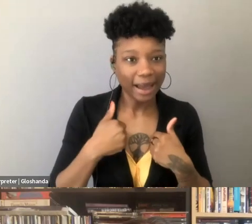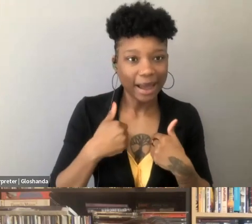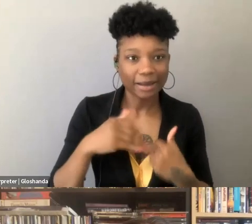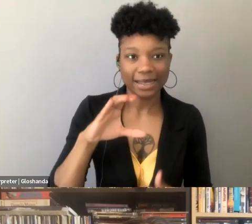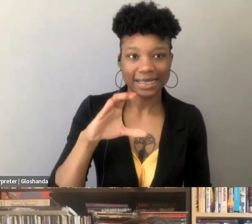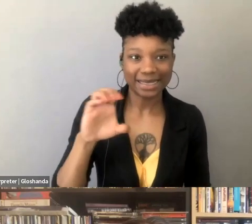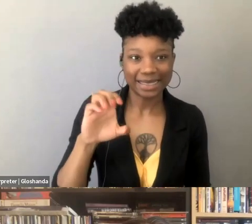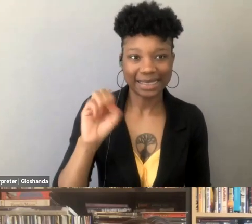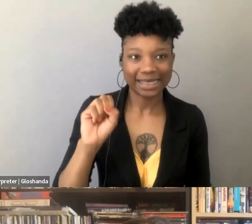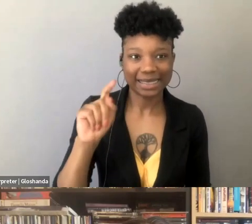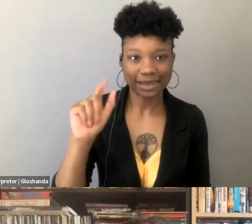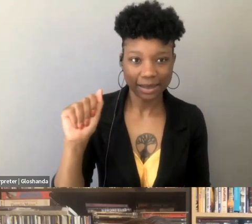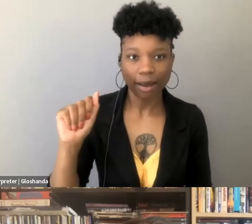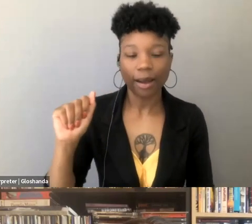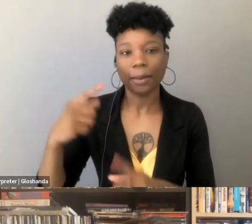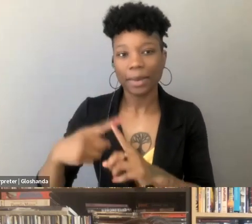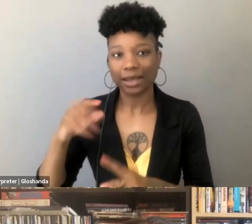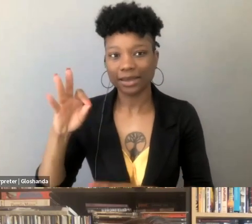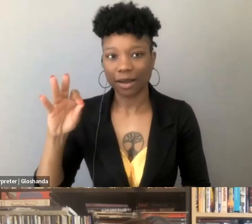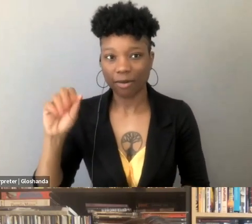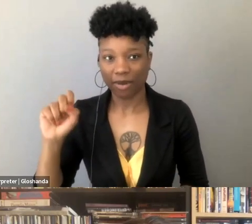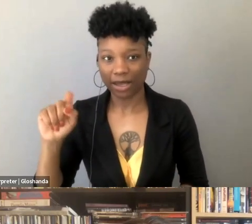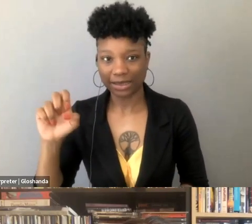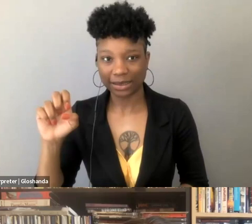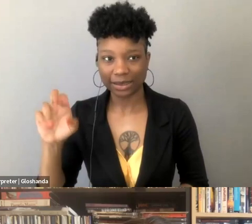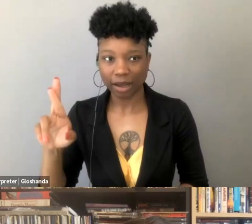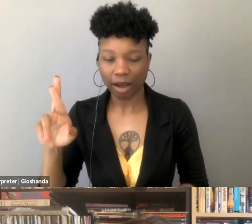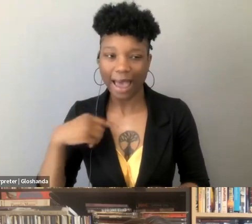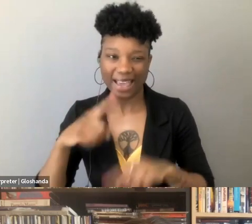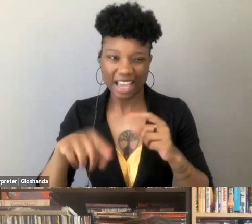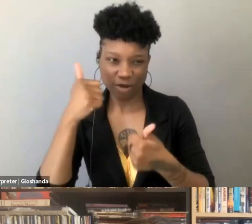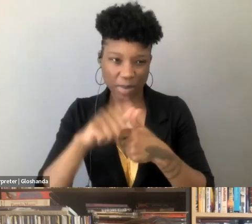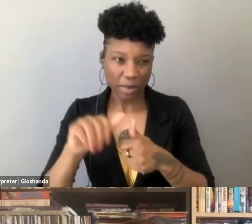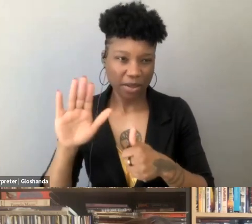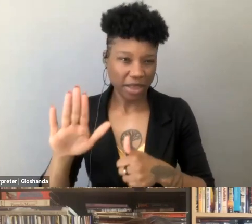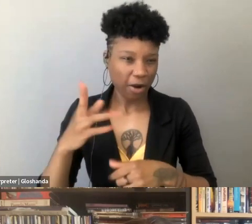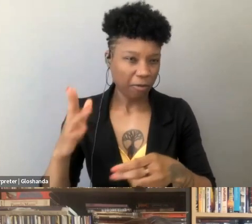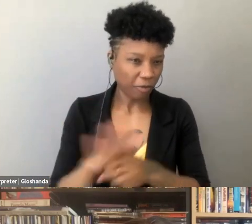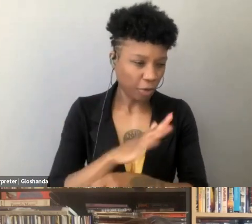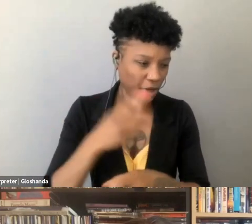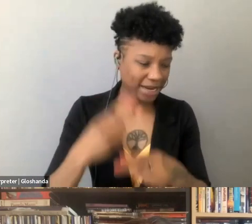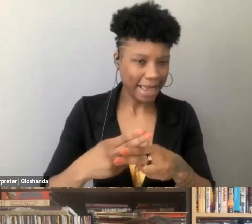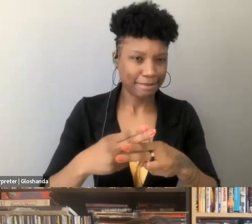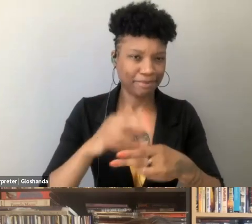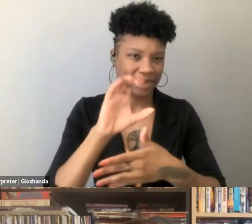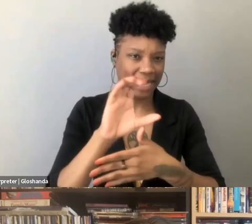whose full titles I unfortunately can never remember, in any case, you could see there how, you know,